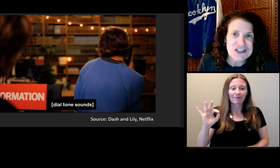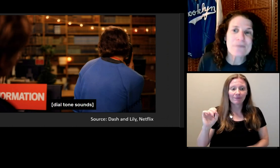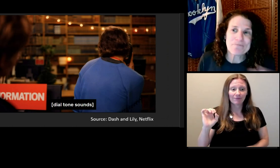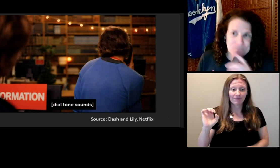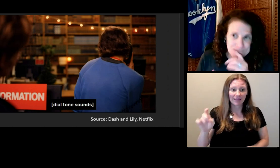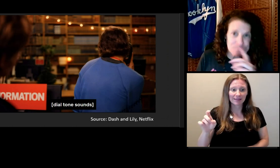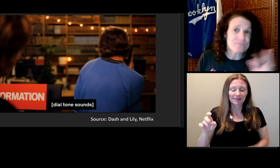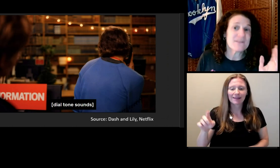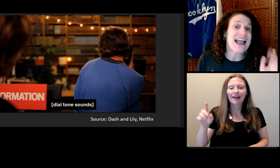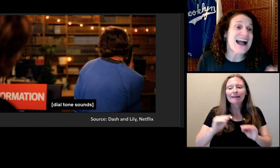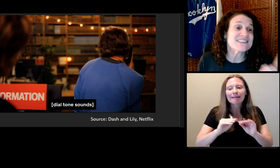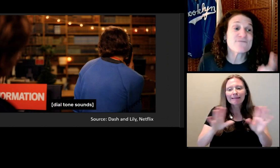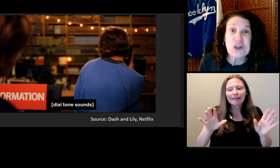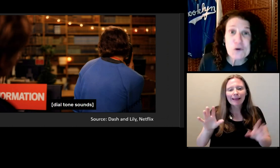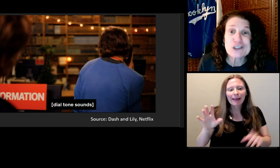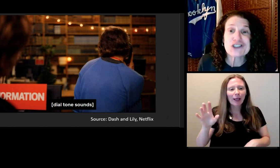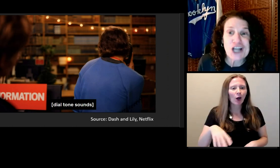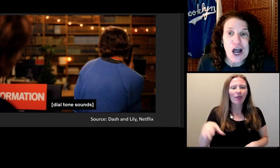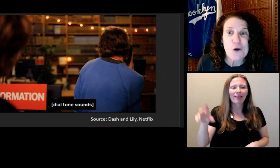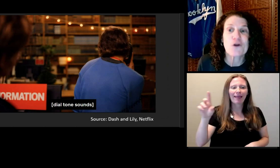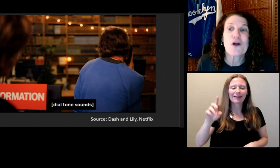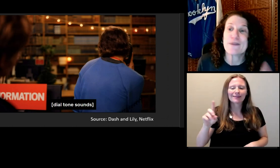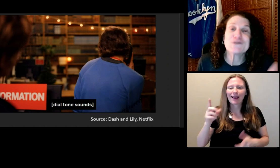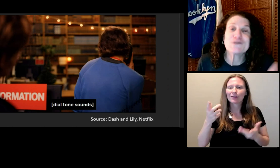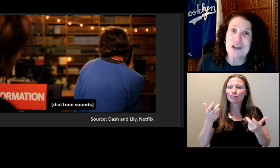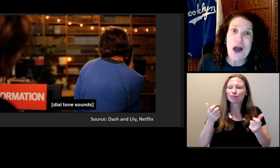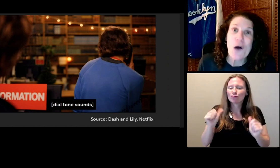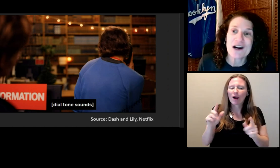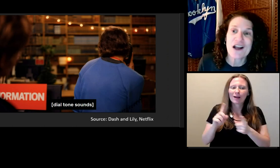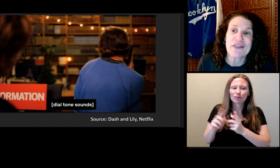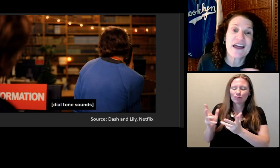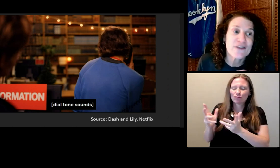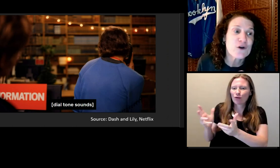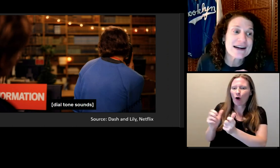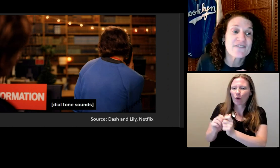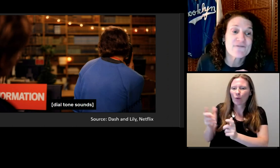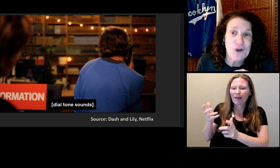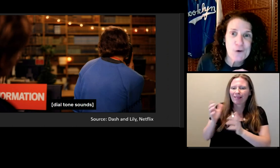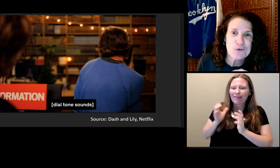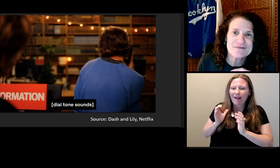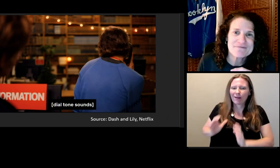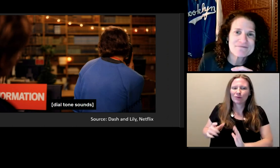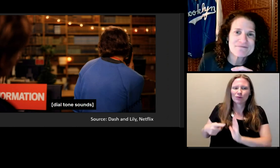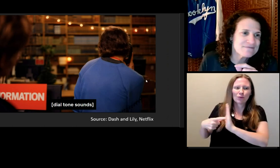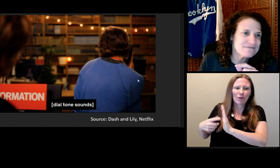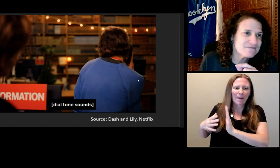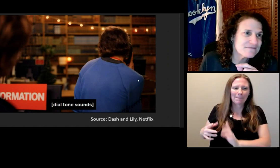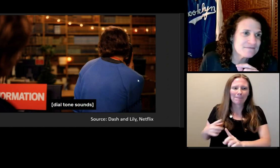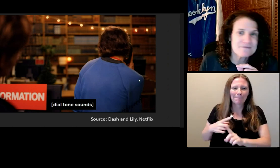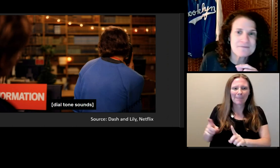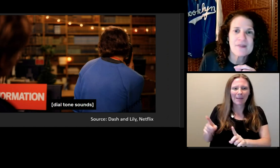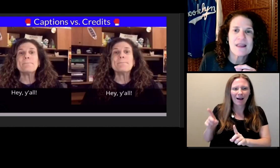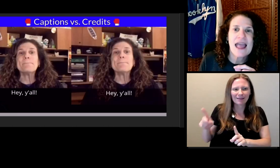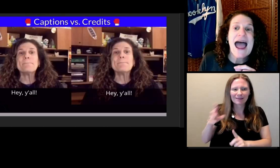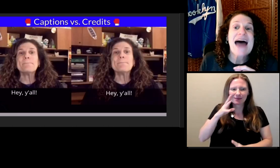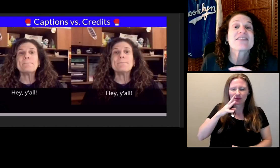As viewers know, there's no one on the other end of the phone.